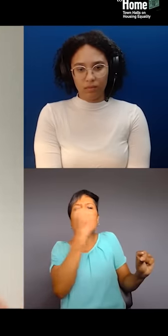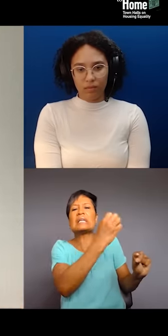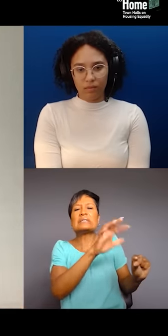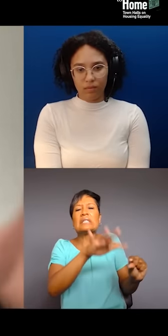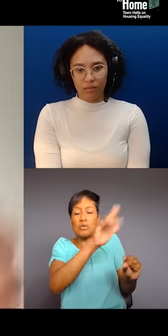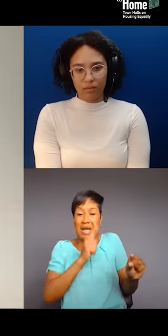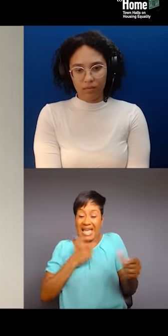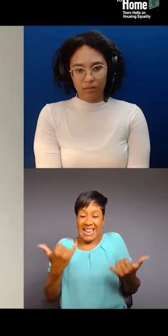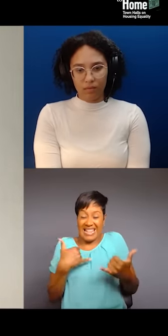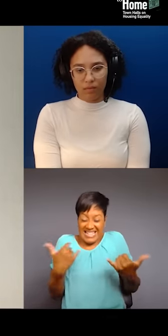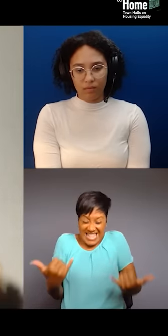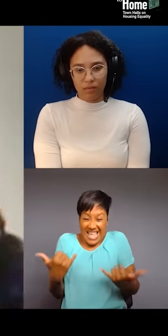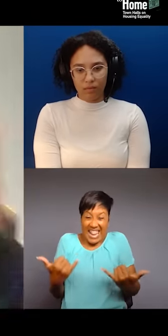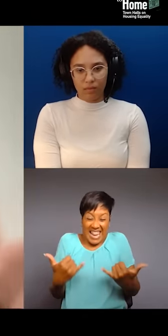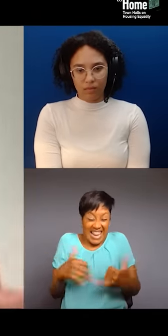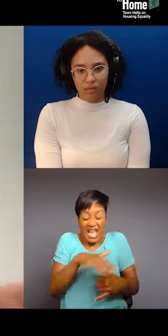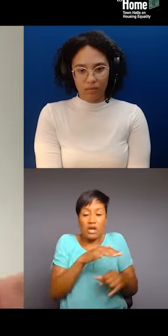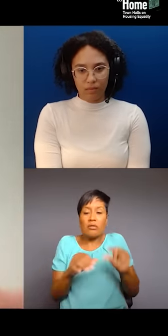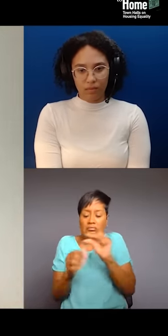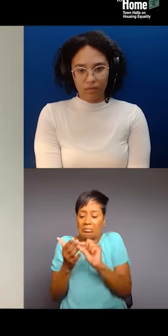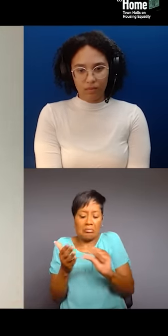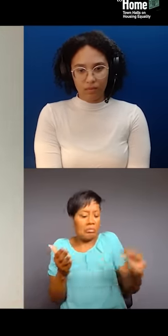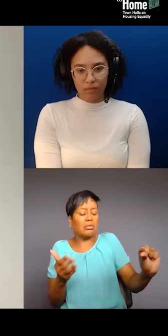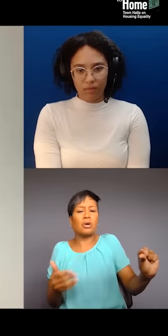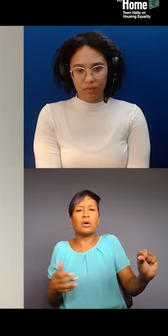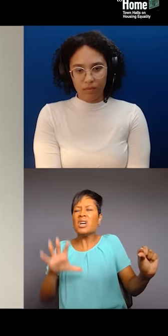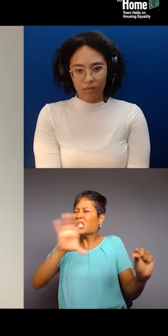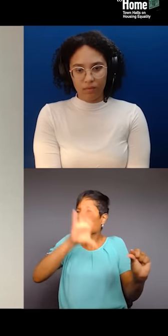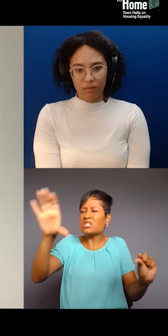And these are things that happen from the government side to the corporate side, right?